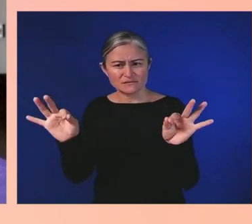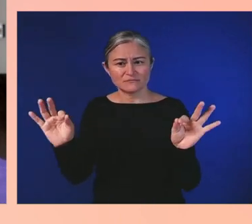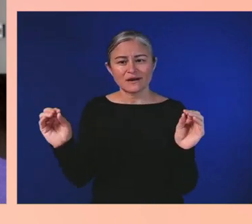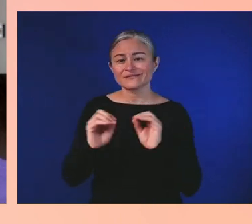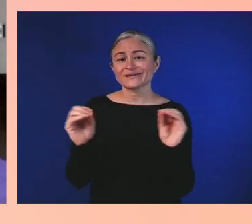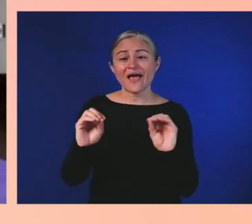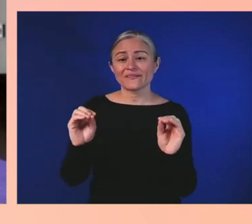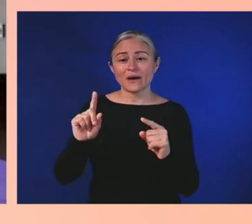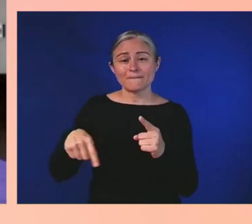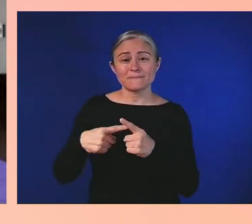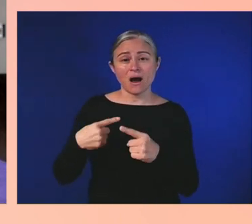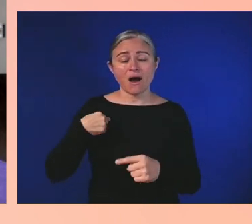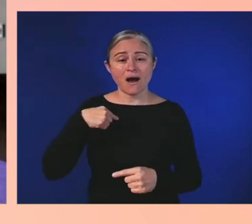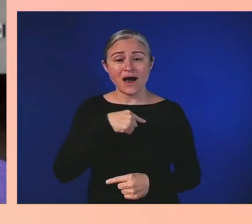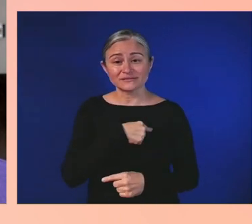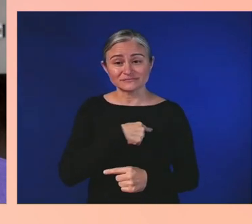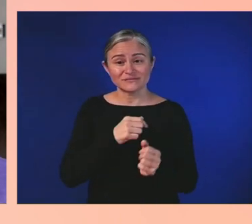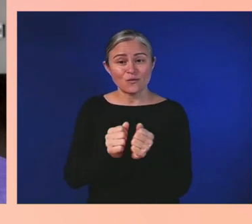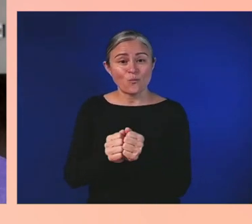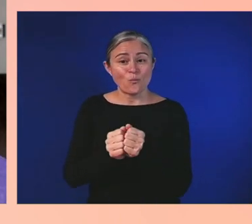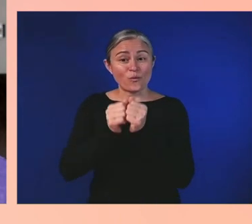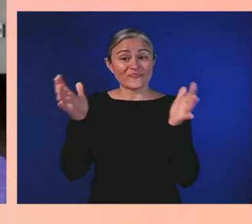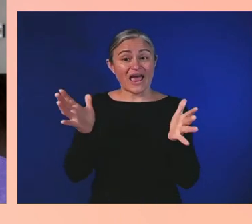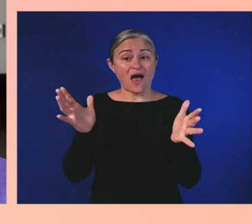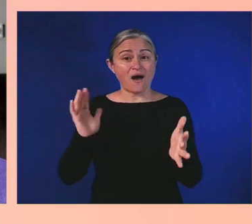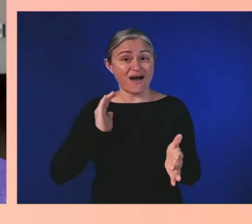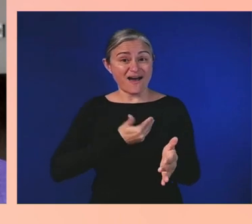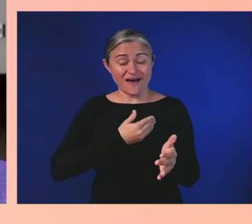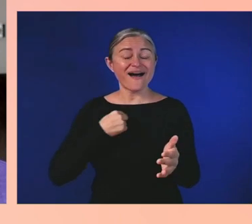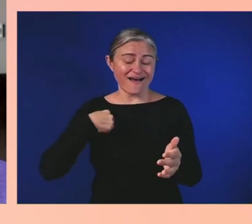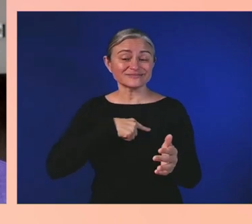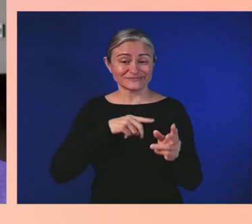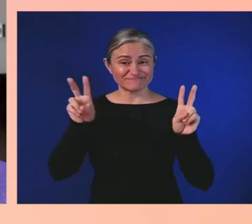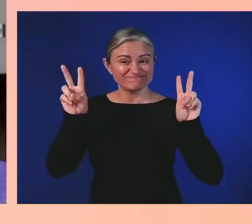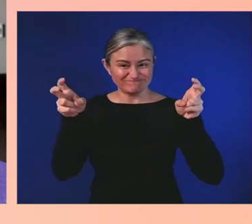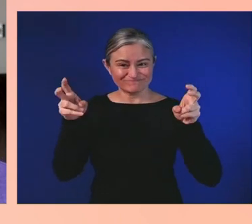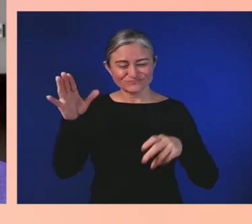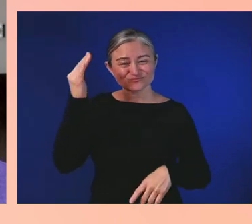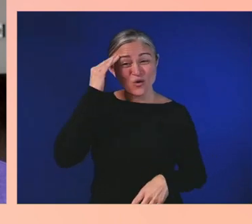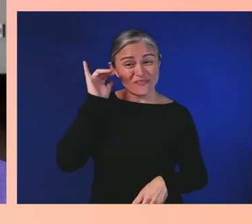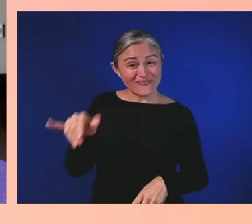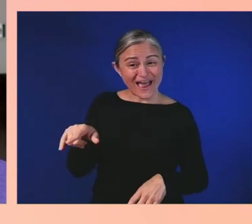the Xbox Next Level program. Can you share your thoughts on the part that played for you?